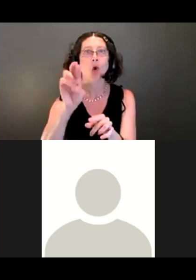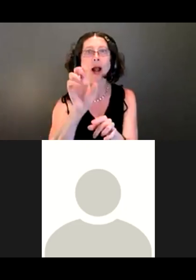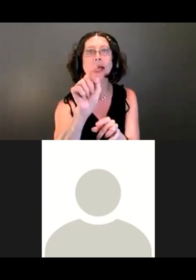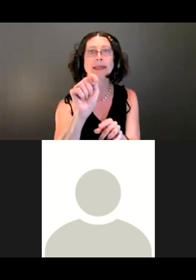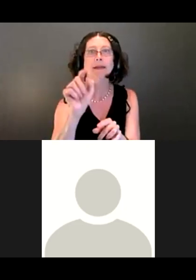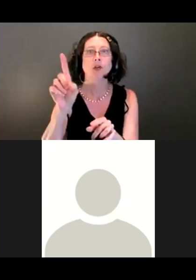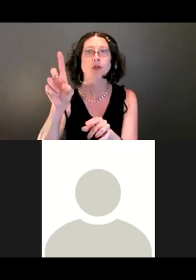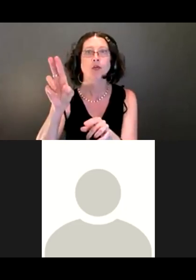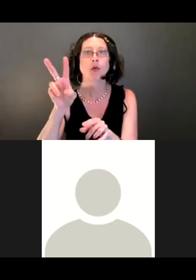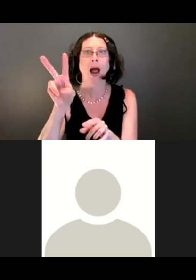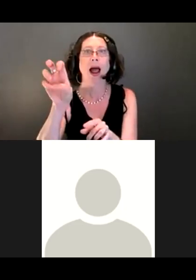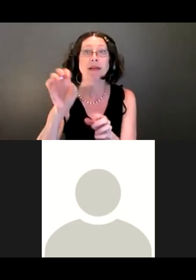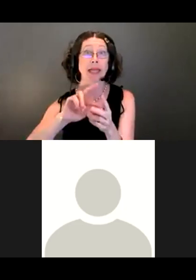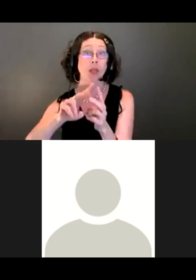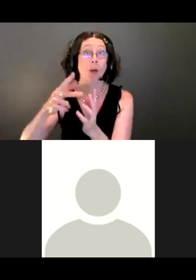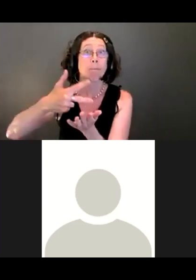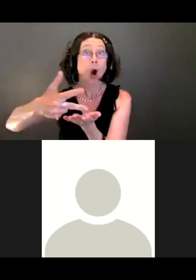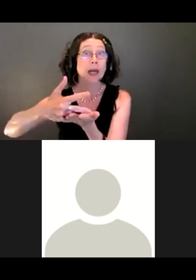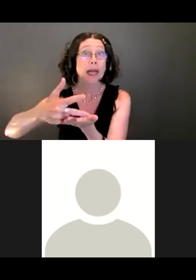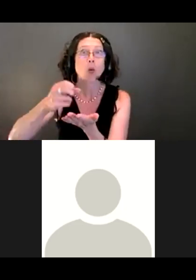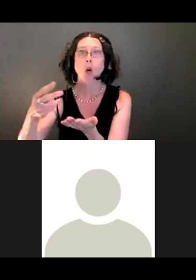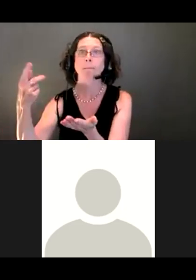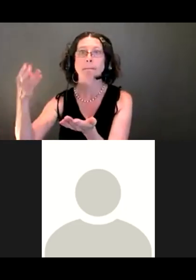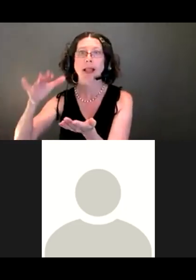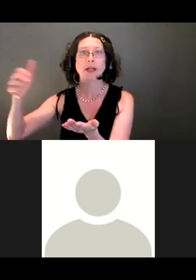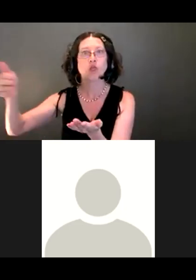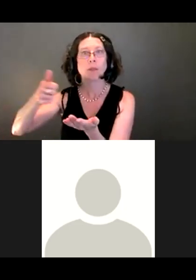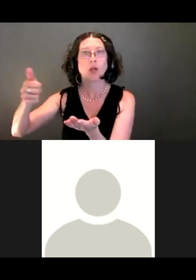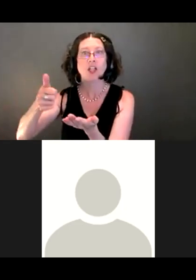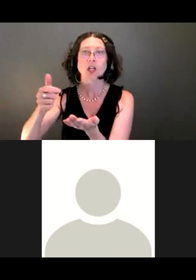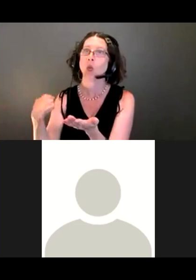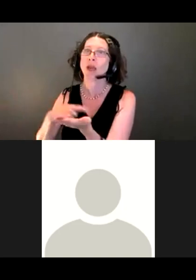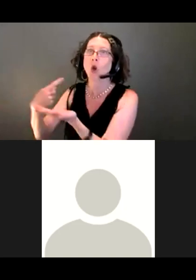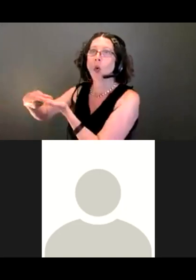So we're working on that right now, but you will have access through that area.